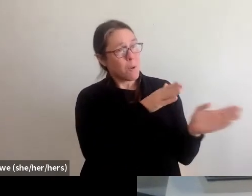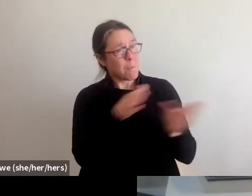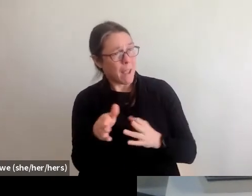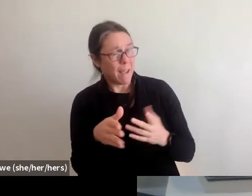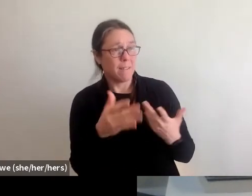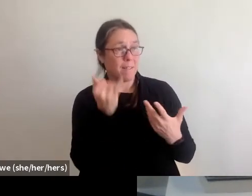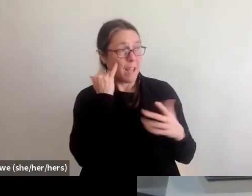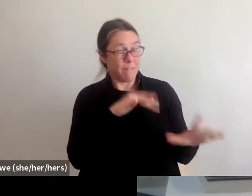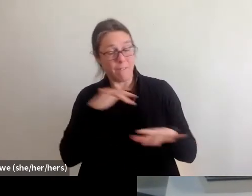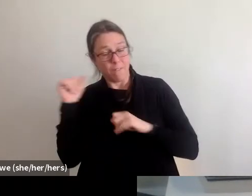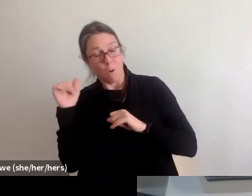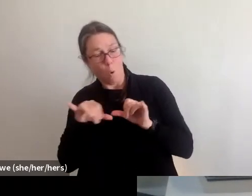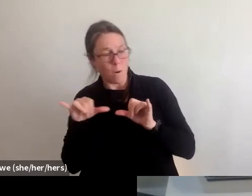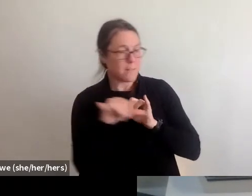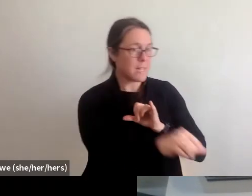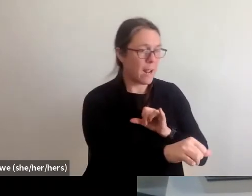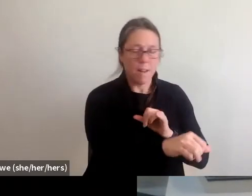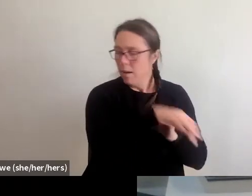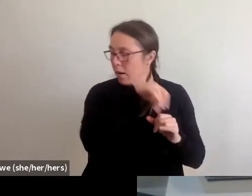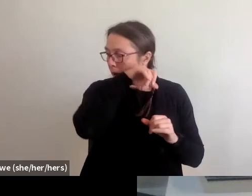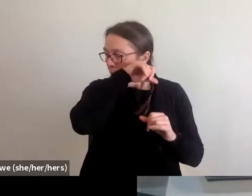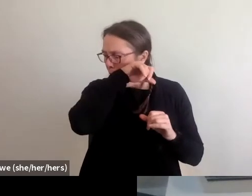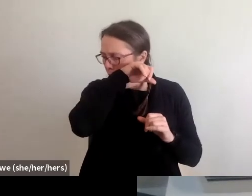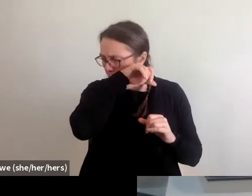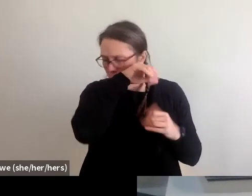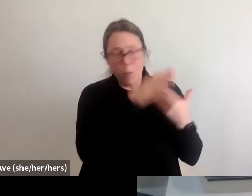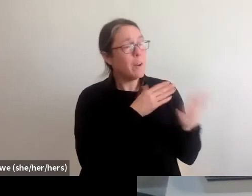or sheltering in a place that you can sustain whatever plan you have.